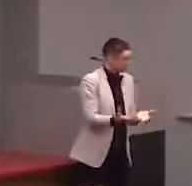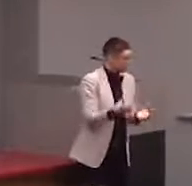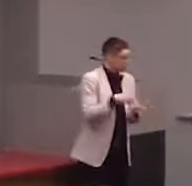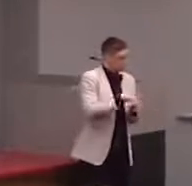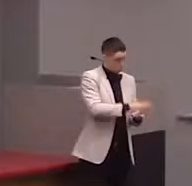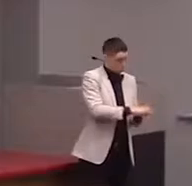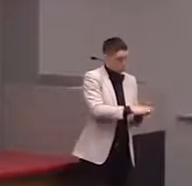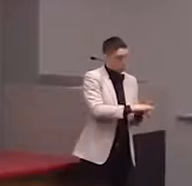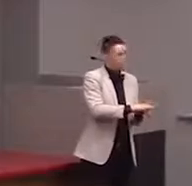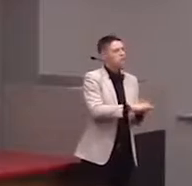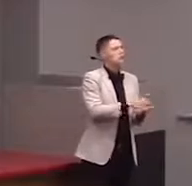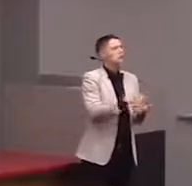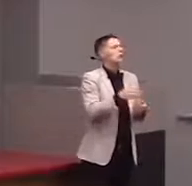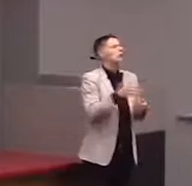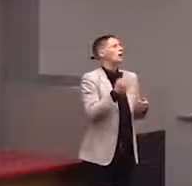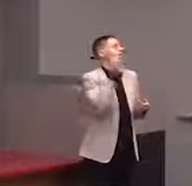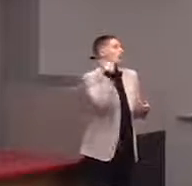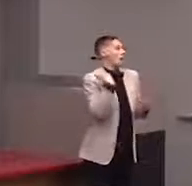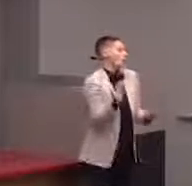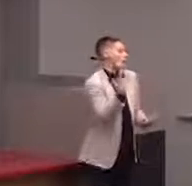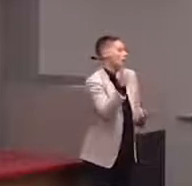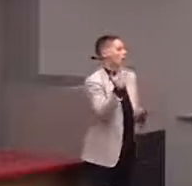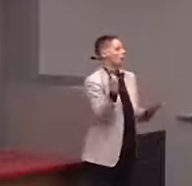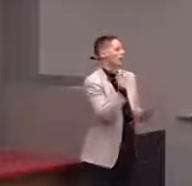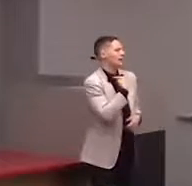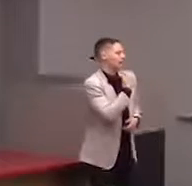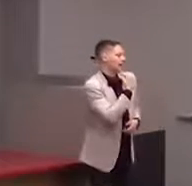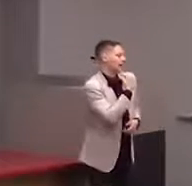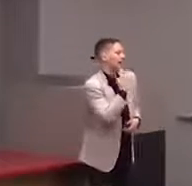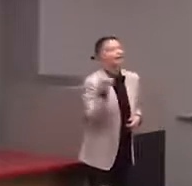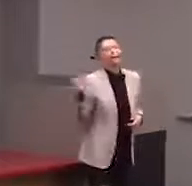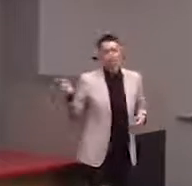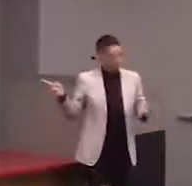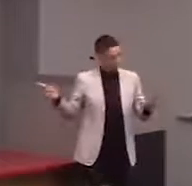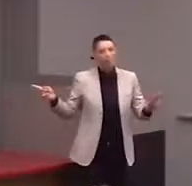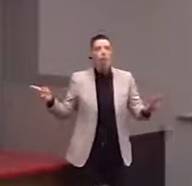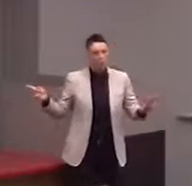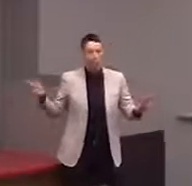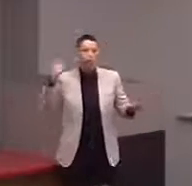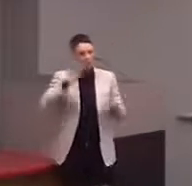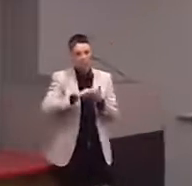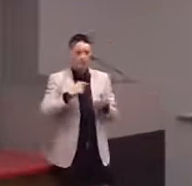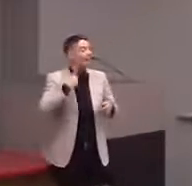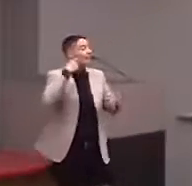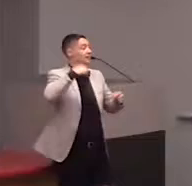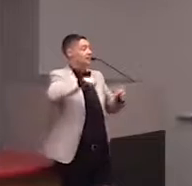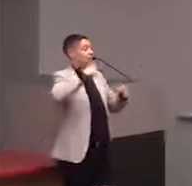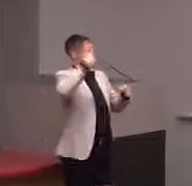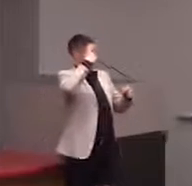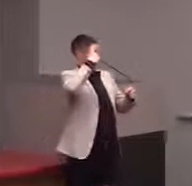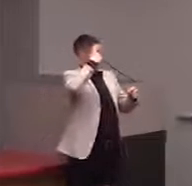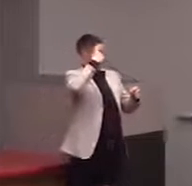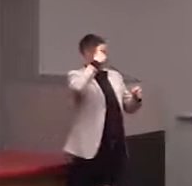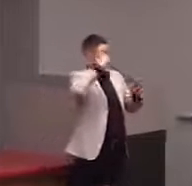have a name, what do I say when I want one, because they don't have a name. I know, I know. And that's something, believe me, with this brain model, we had people, "We want one, we want one of them."